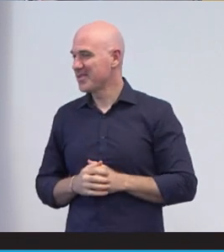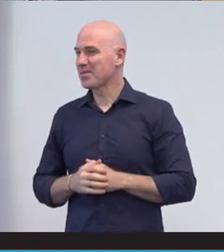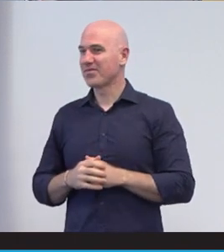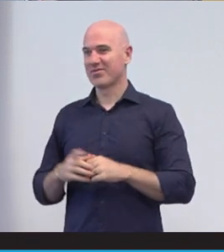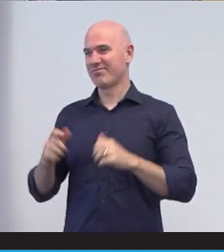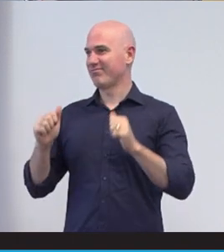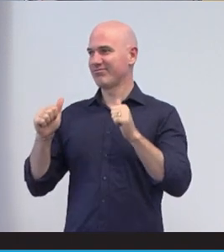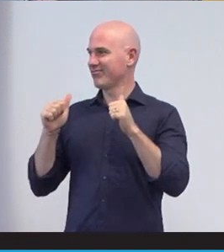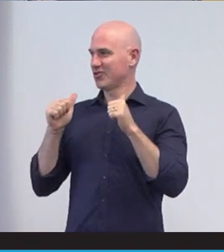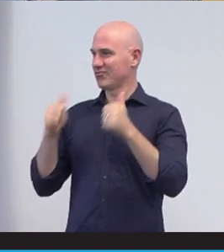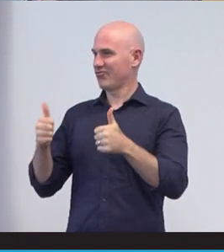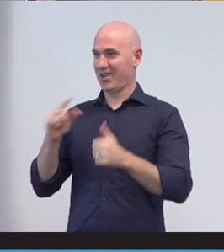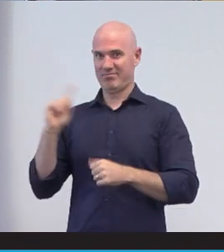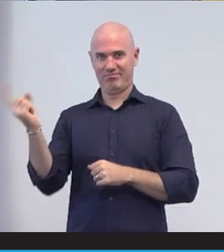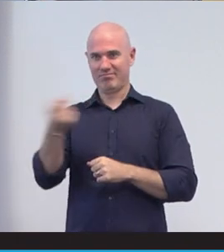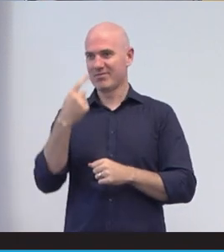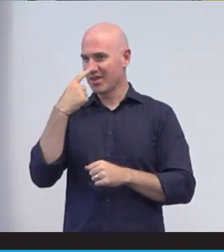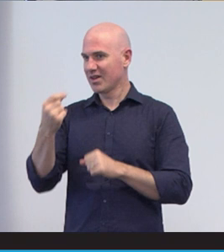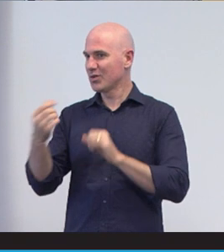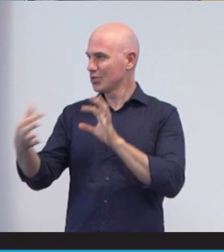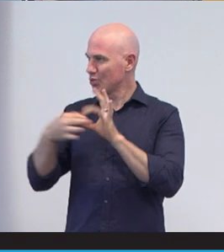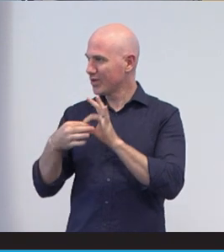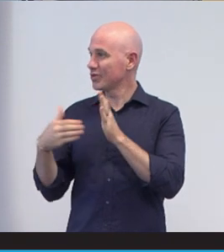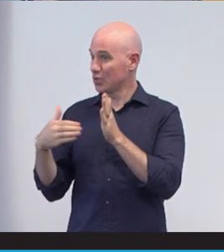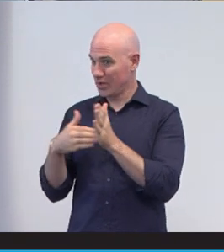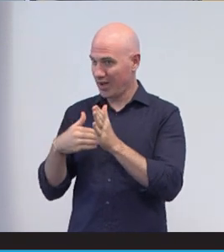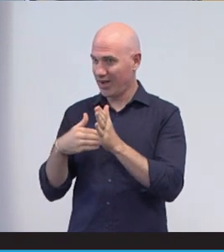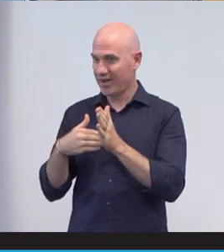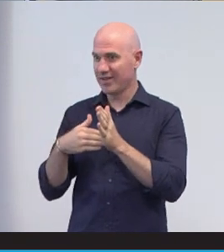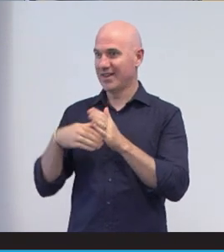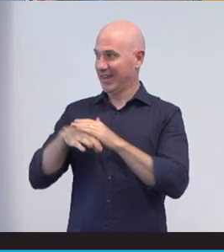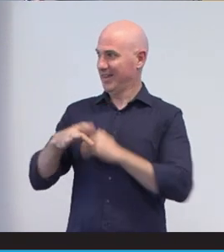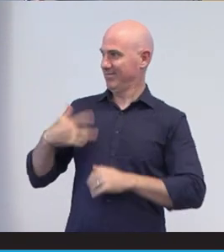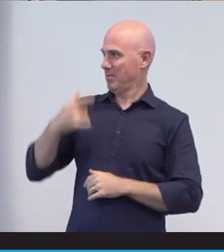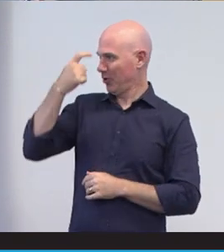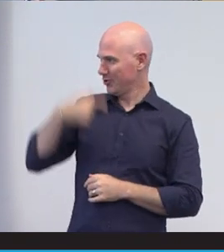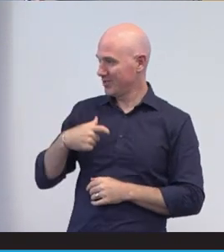great that you've been able to join us today in person. And we also have people online.